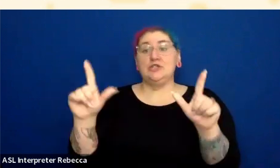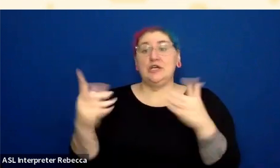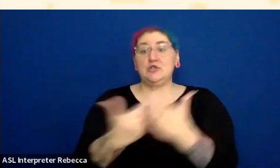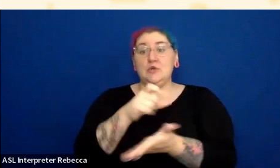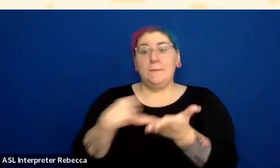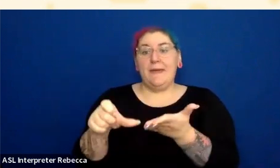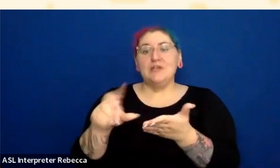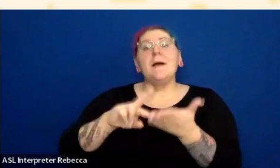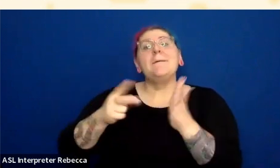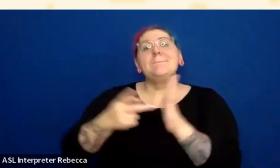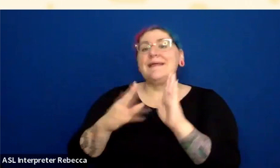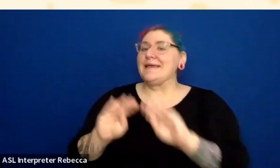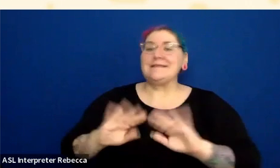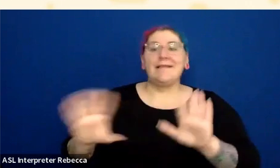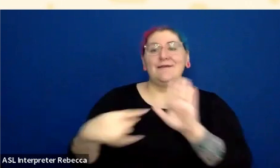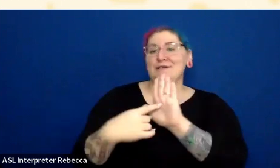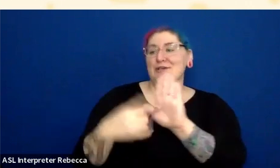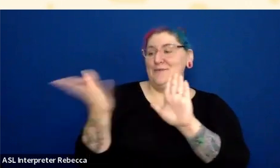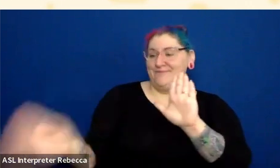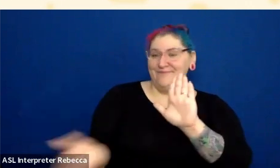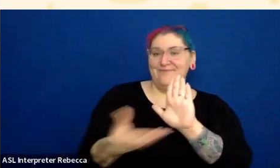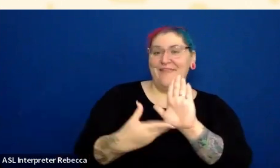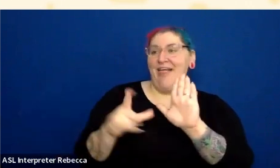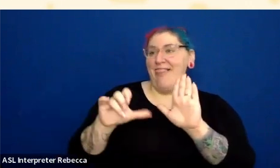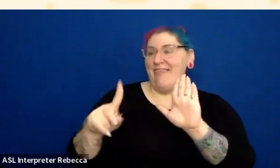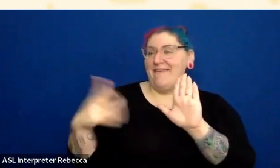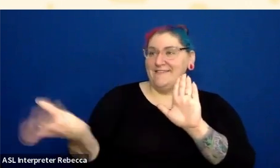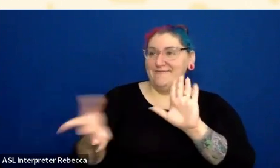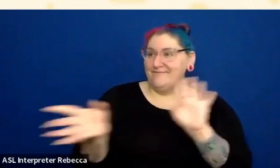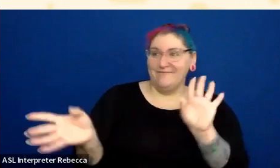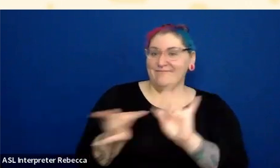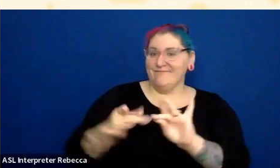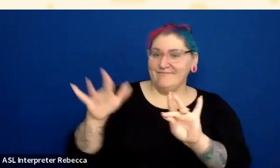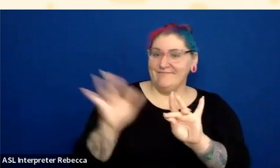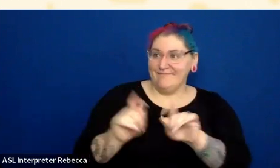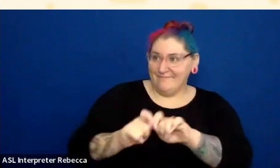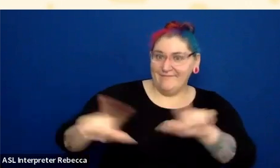And if I can not perceive color, I am still going to know those are links.